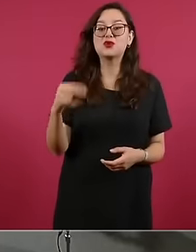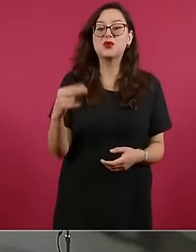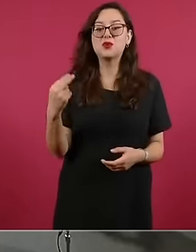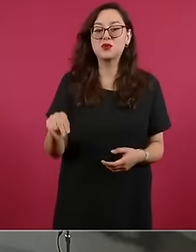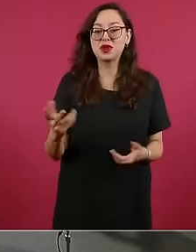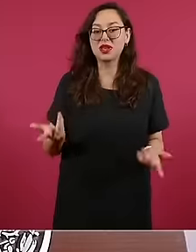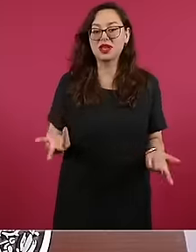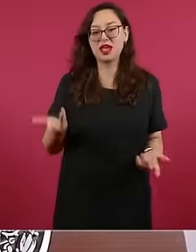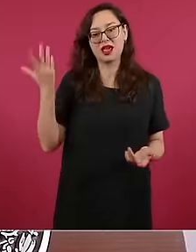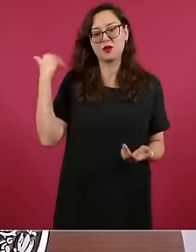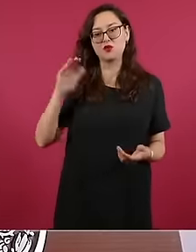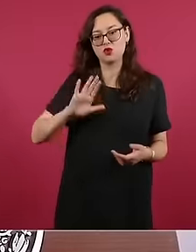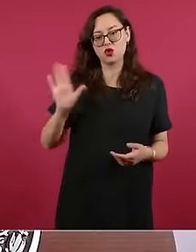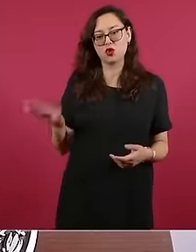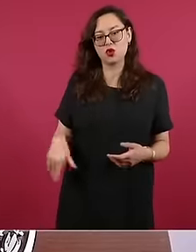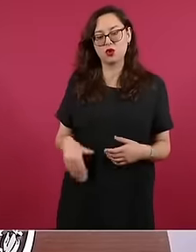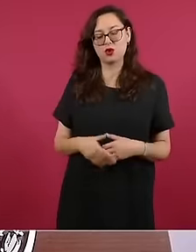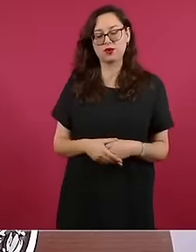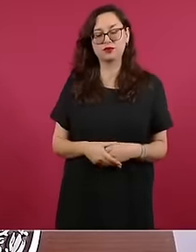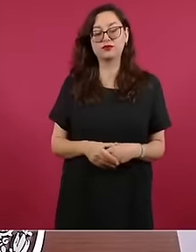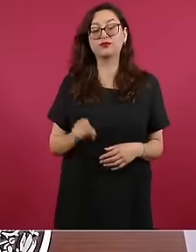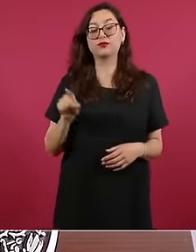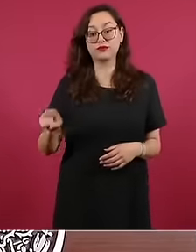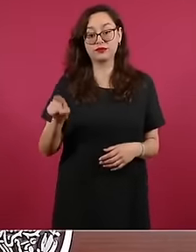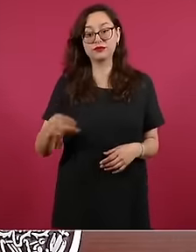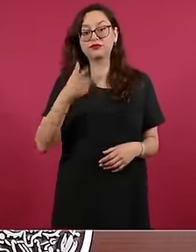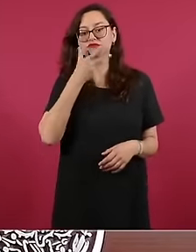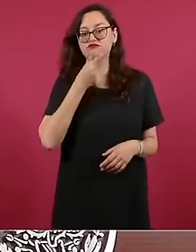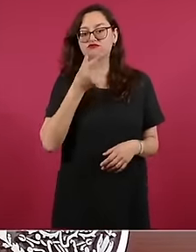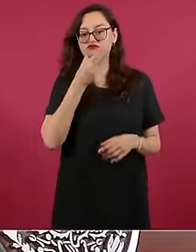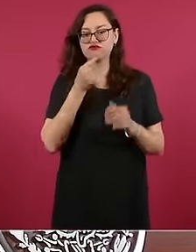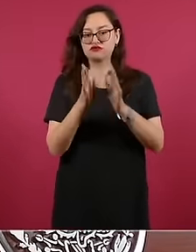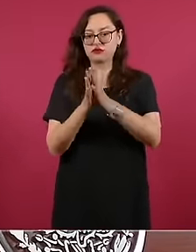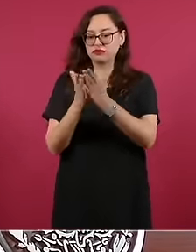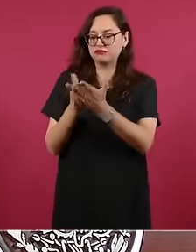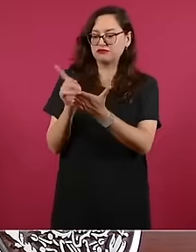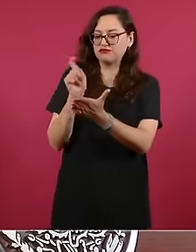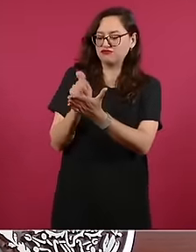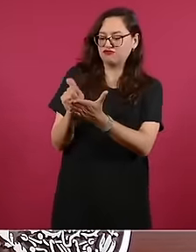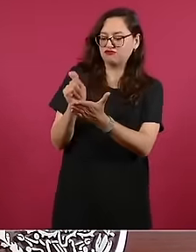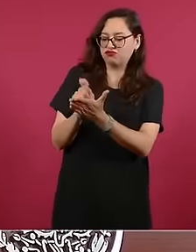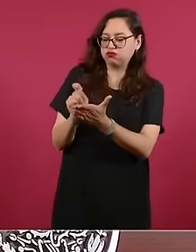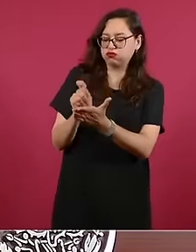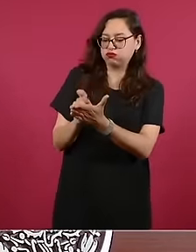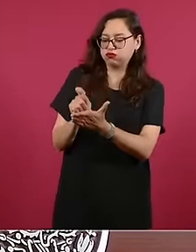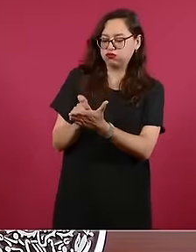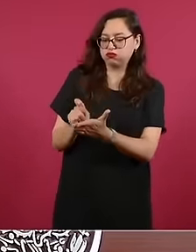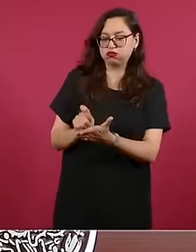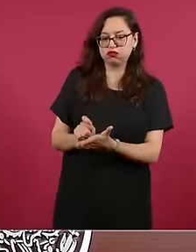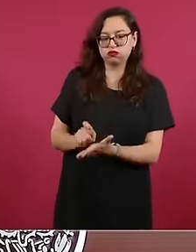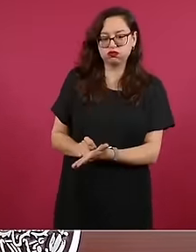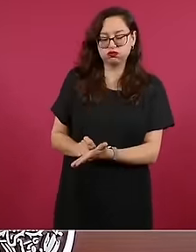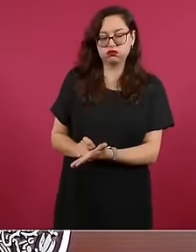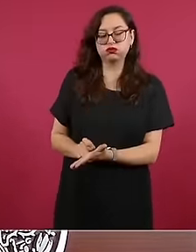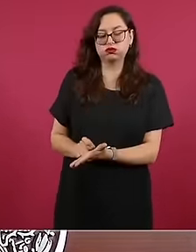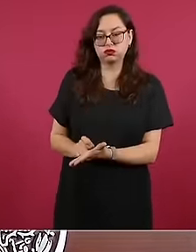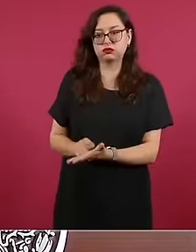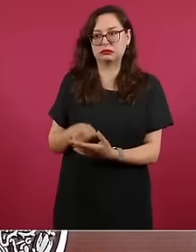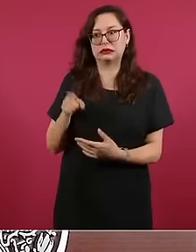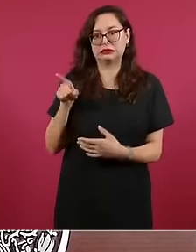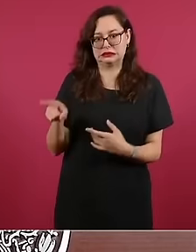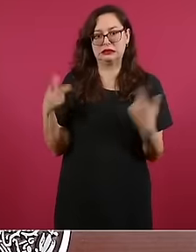he already died because of his name he wrote a very good book he was a teacher at the faculty of